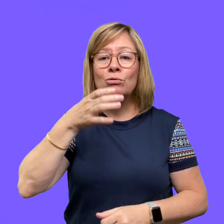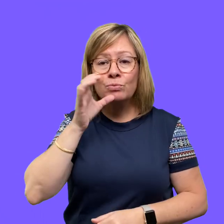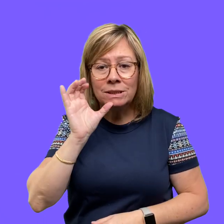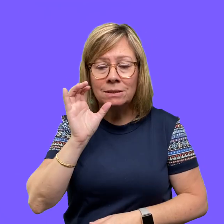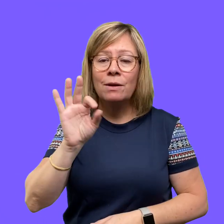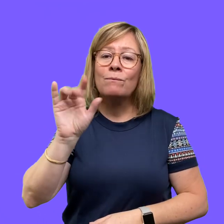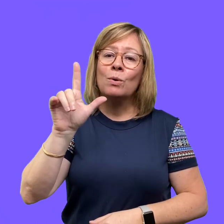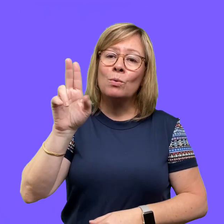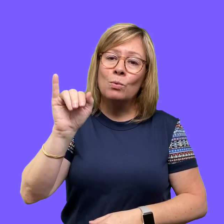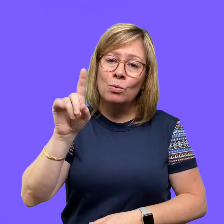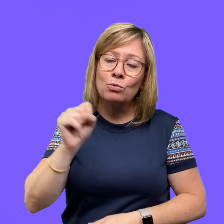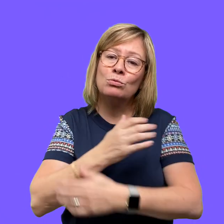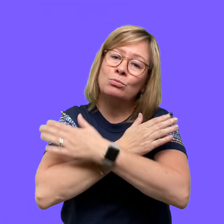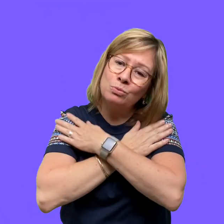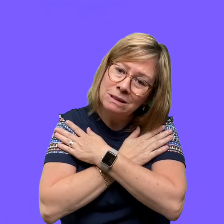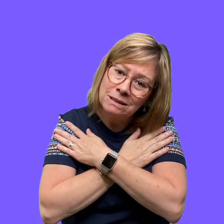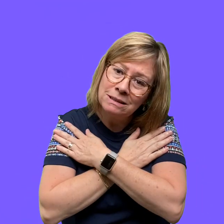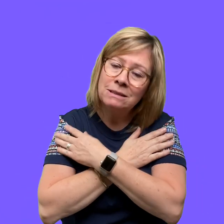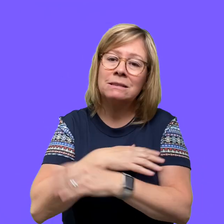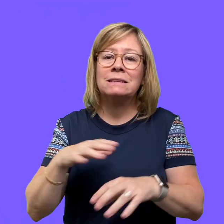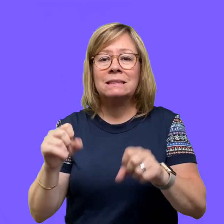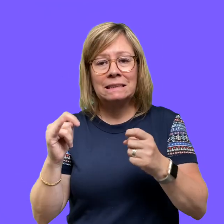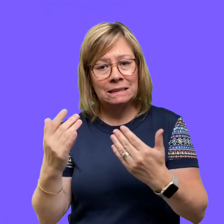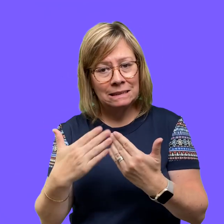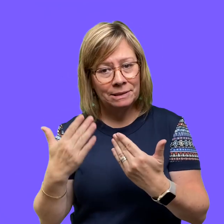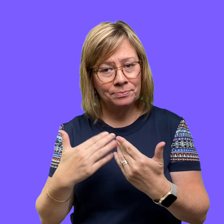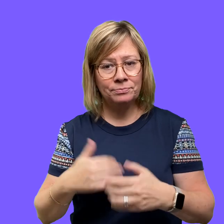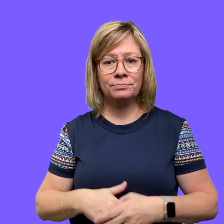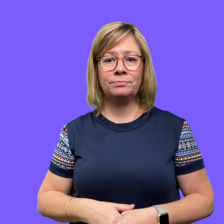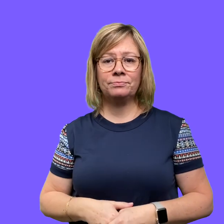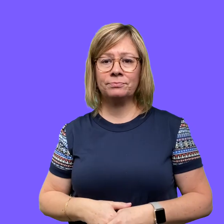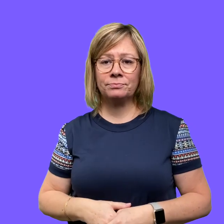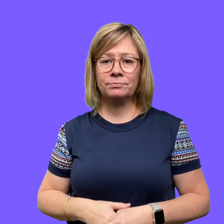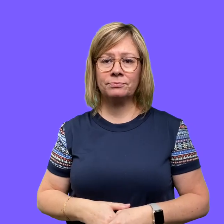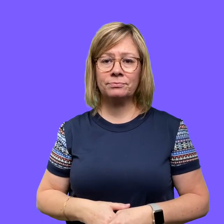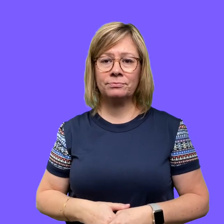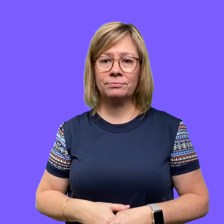a lot of drinking of fluids, resting, and taking it easy.